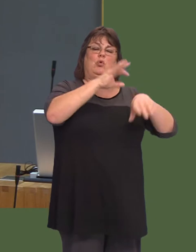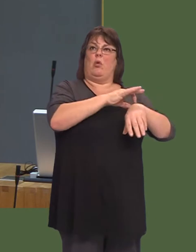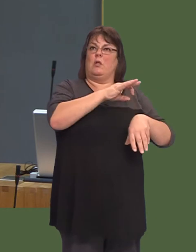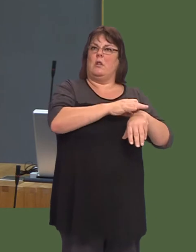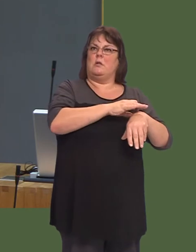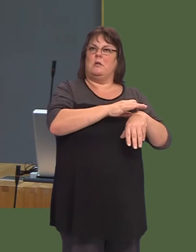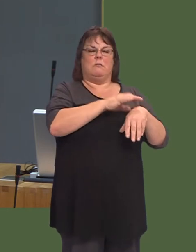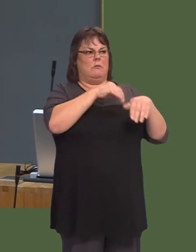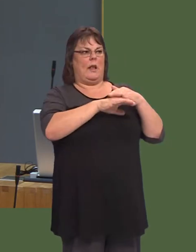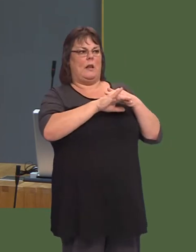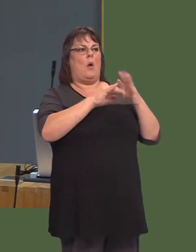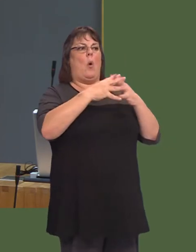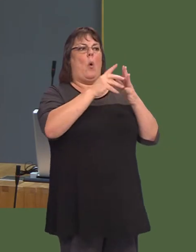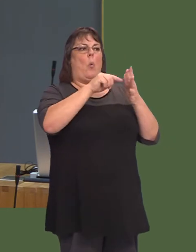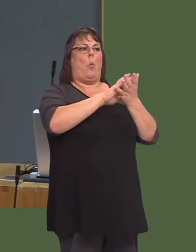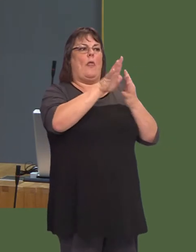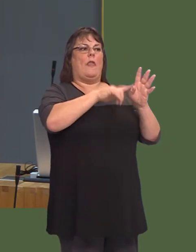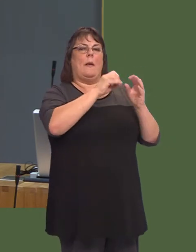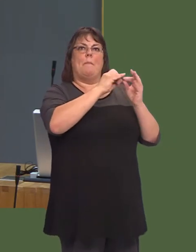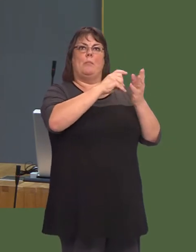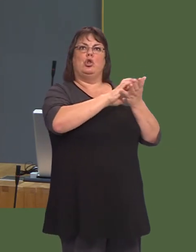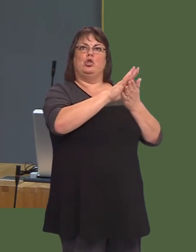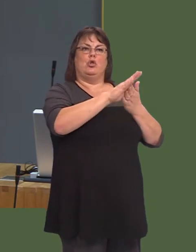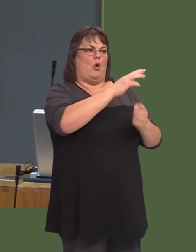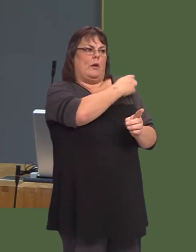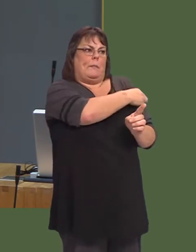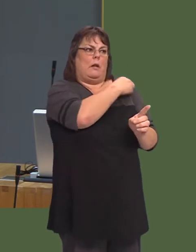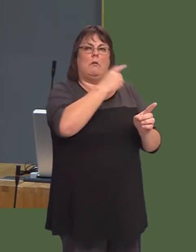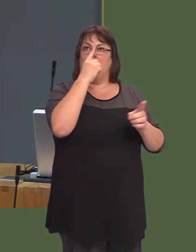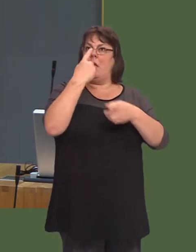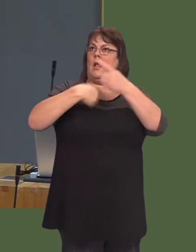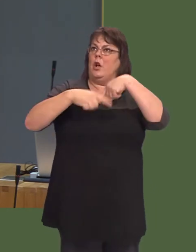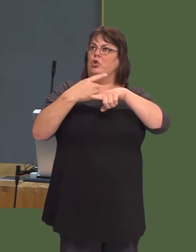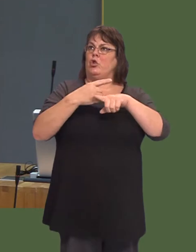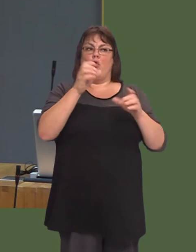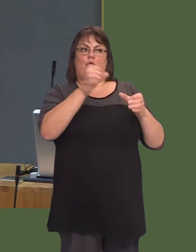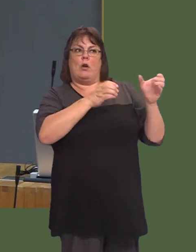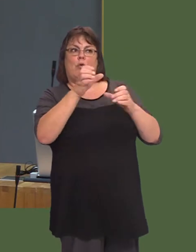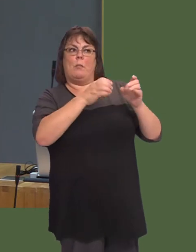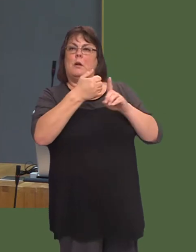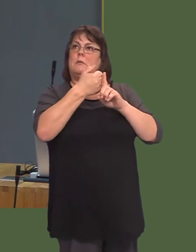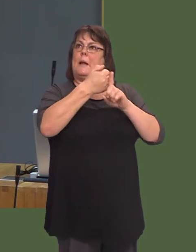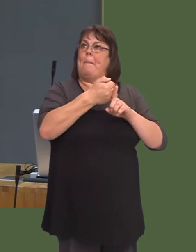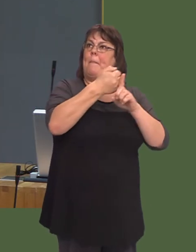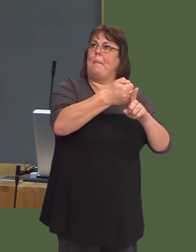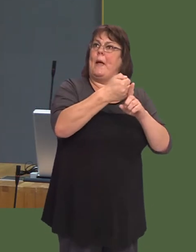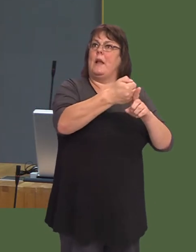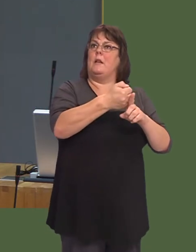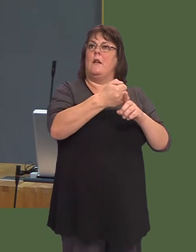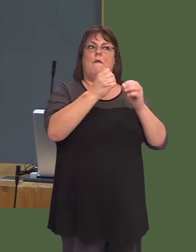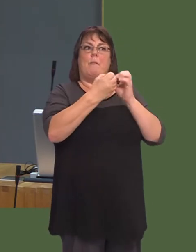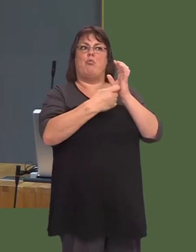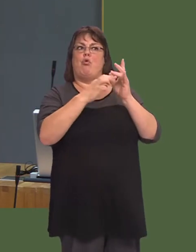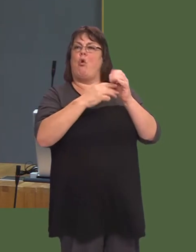Felly, maeín rhaid gofyn: a wnewch chi gymryd camau pendant a phenodol i sicrhau recriwtio